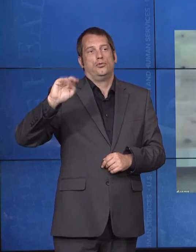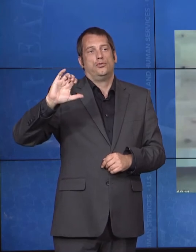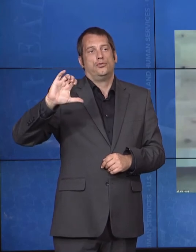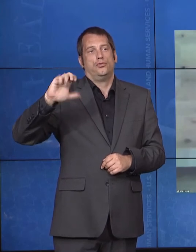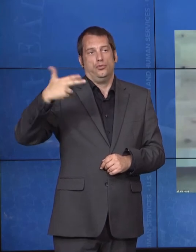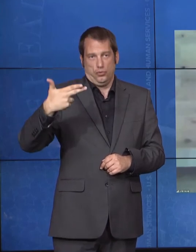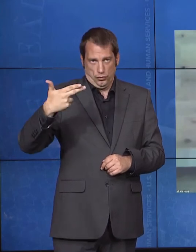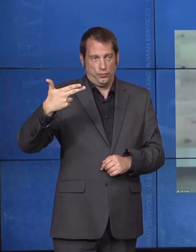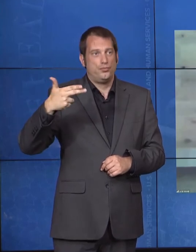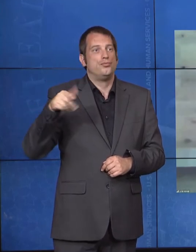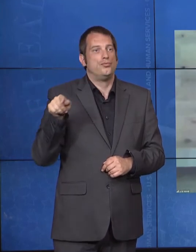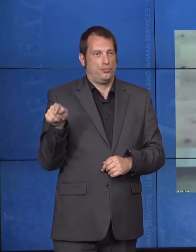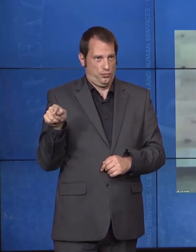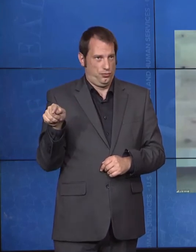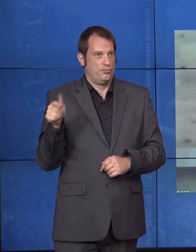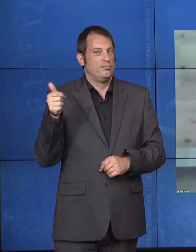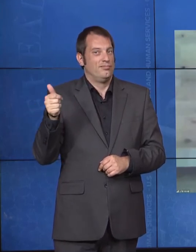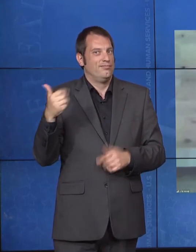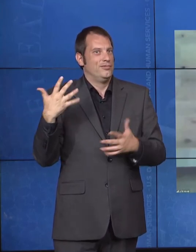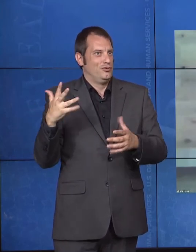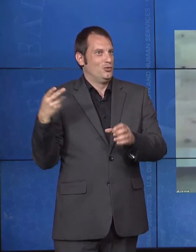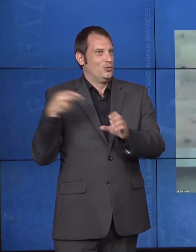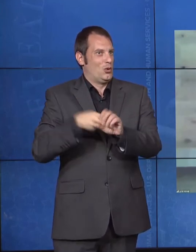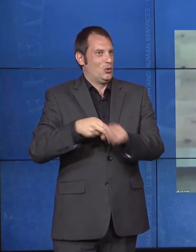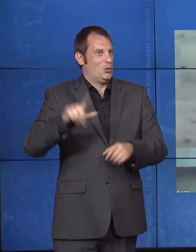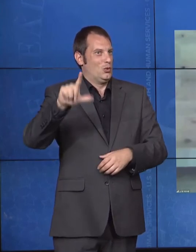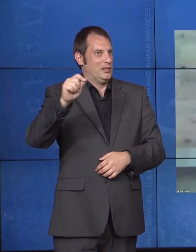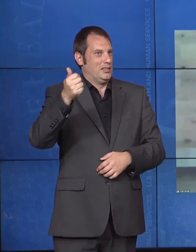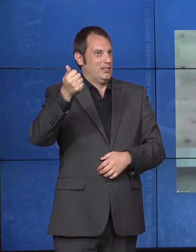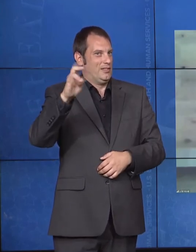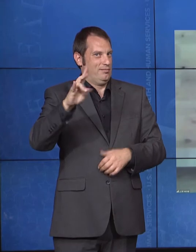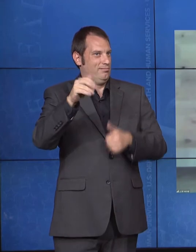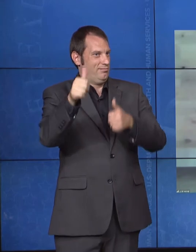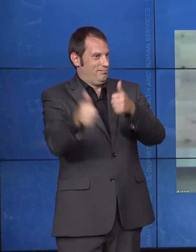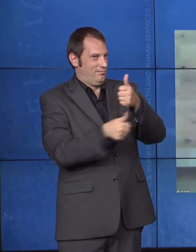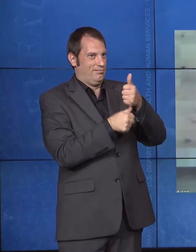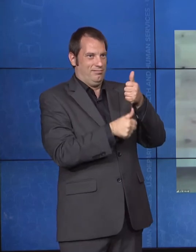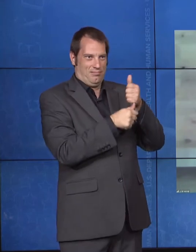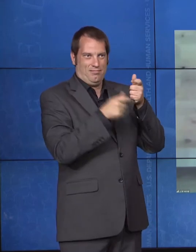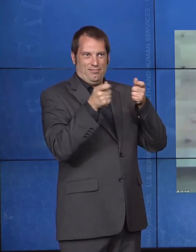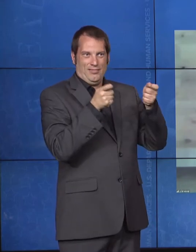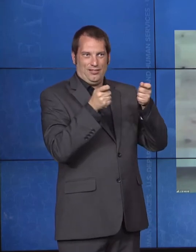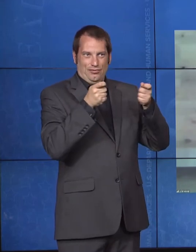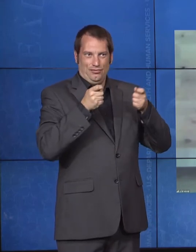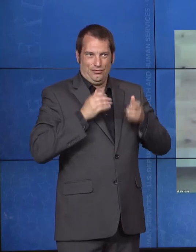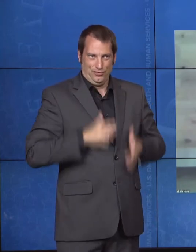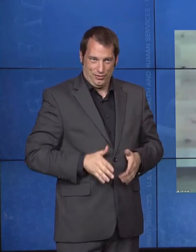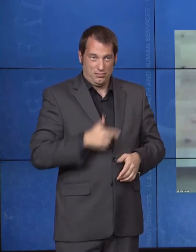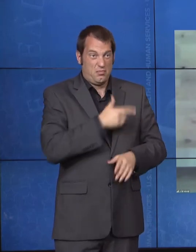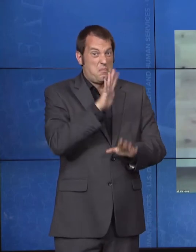administrator. Prior to joining HHS, Calder served as the state Medicaid director for